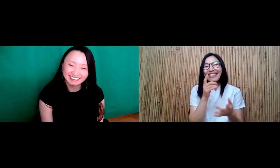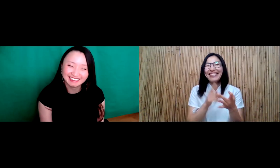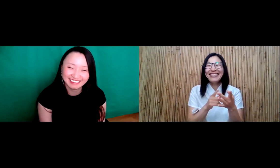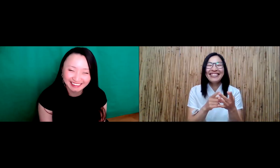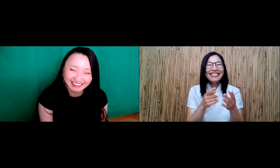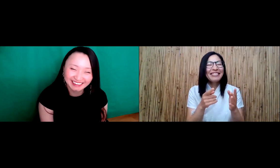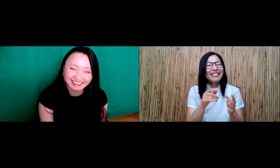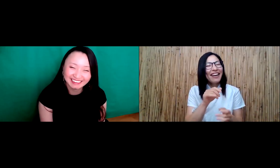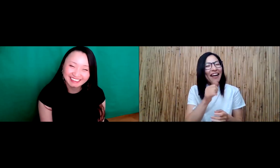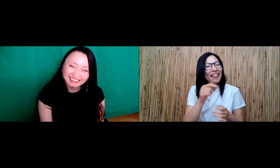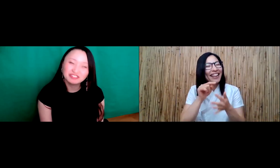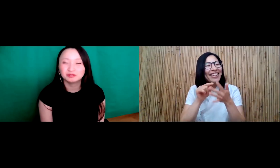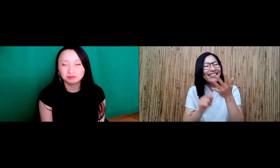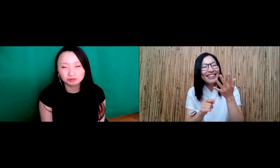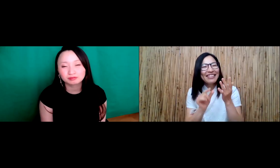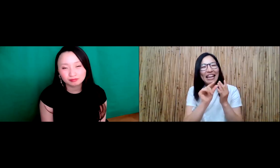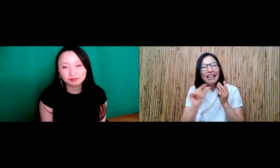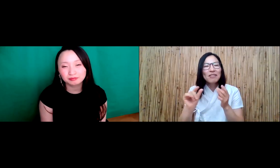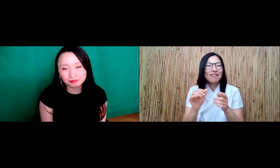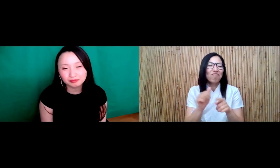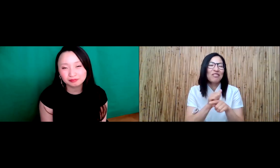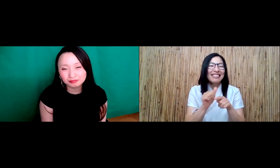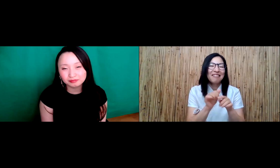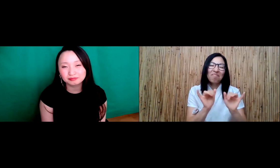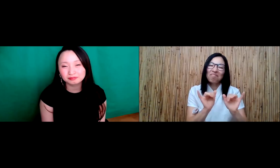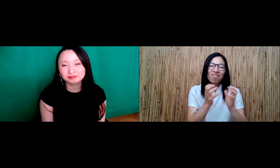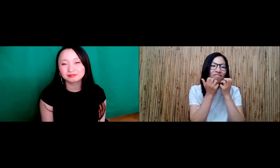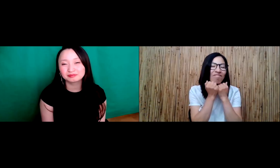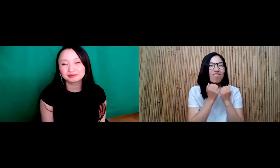You know, and sometimes I'll even use my chopsticks eat spaghetti, it's not even Asian food, but